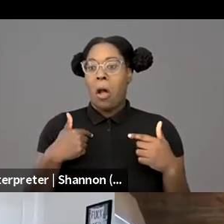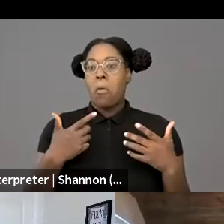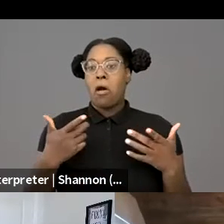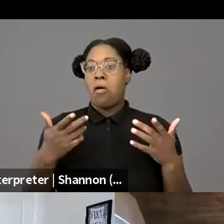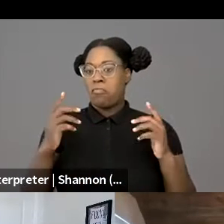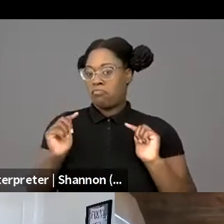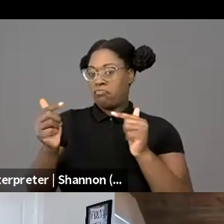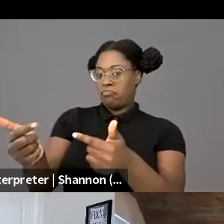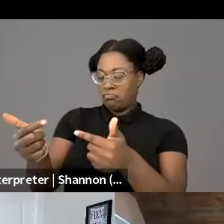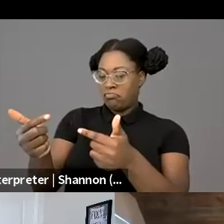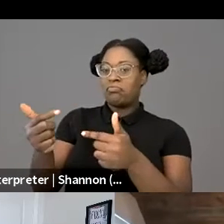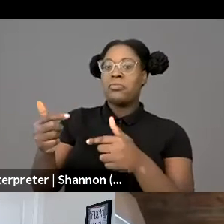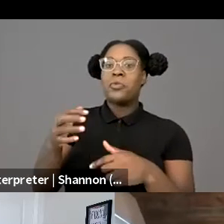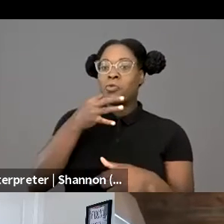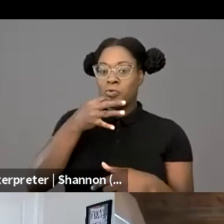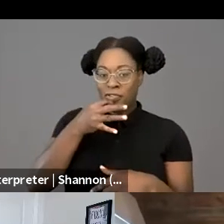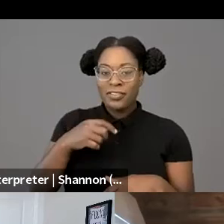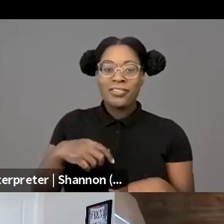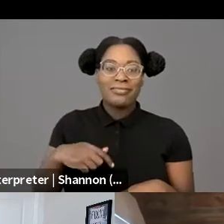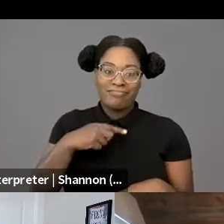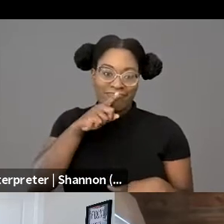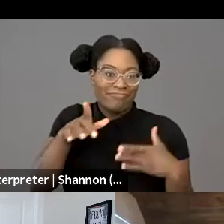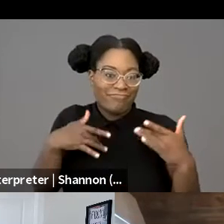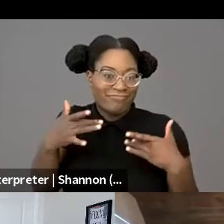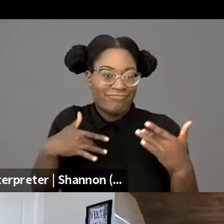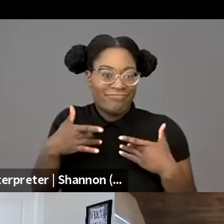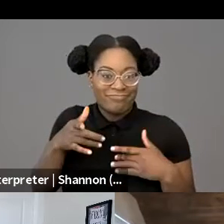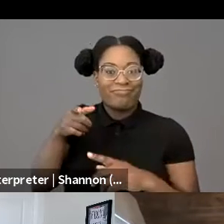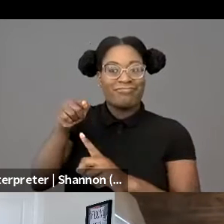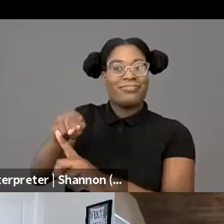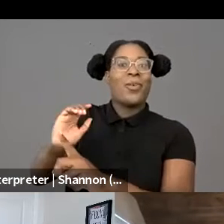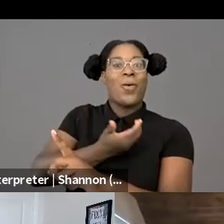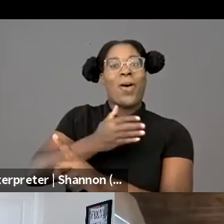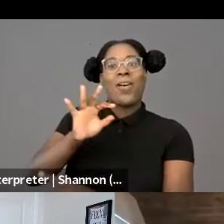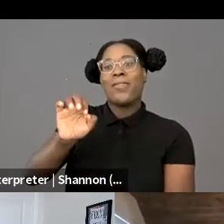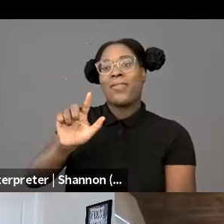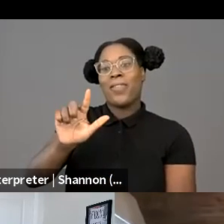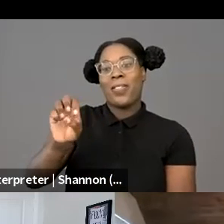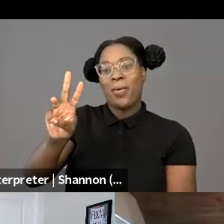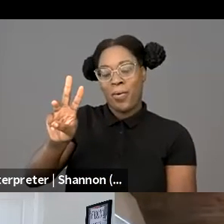who's one of our fellows, and now I guess a rising 2L at Case Western Reserve University School of Law,